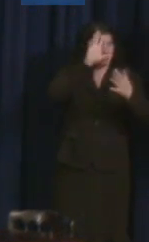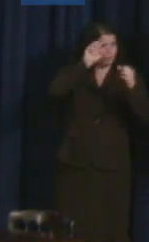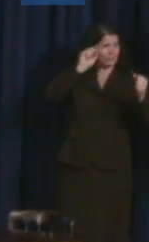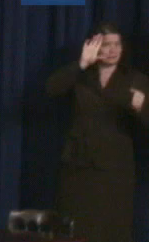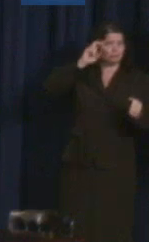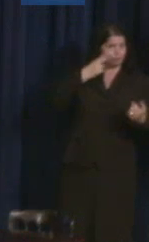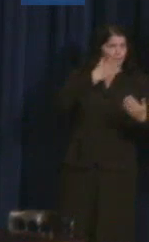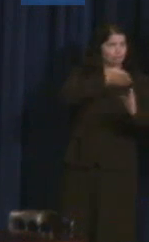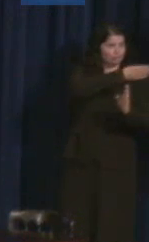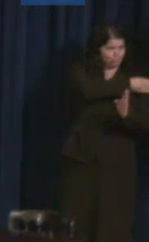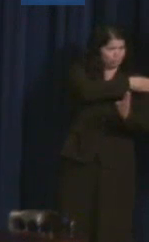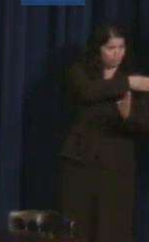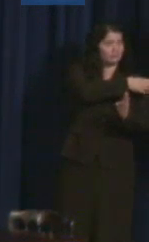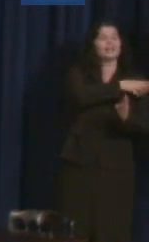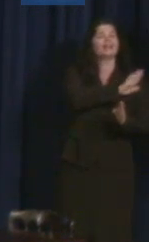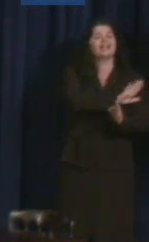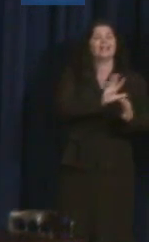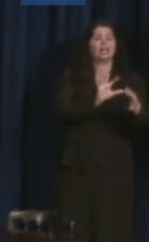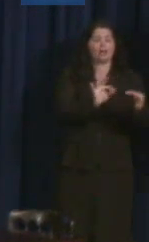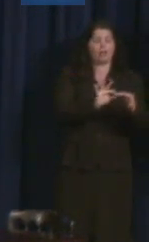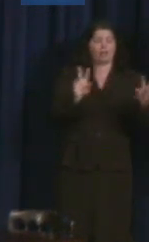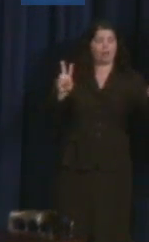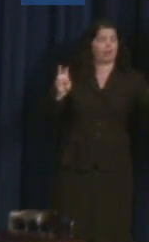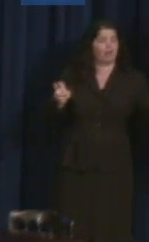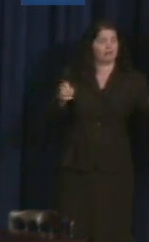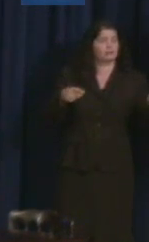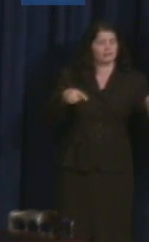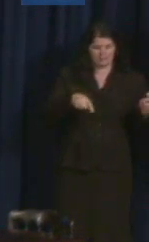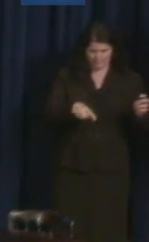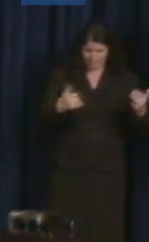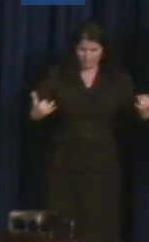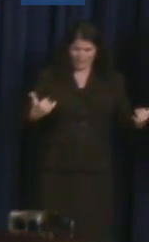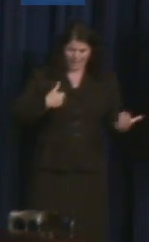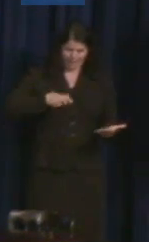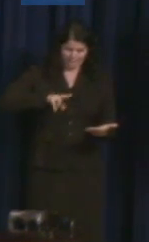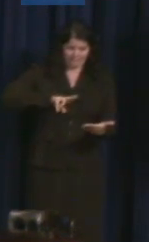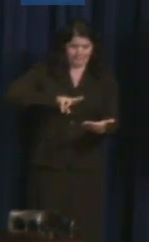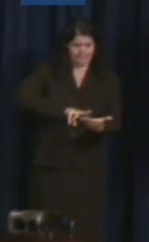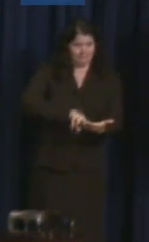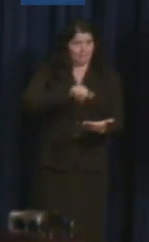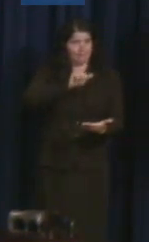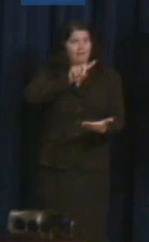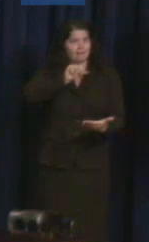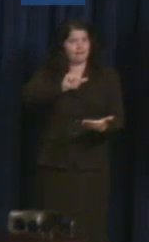signing of the landmark Americans with Disabilities Act, every man, woman, and child with a disability will